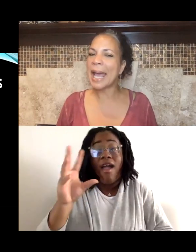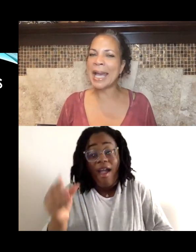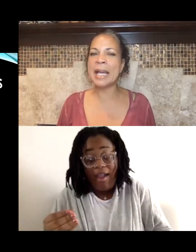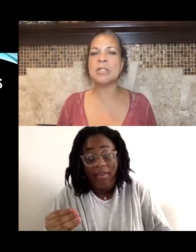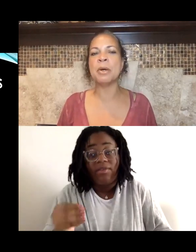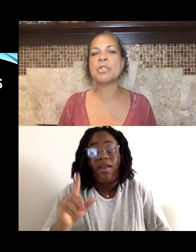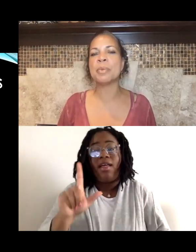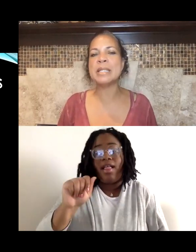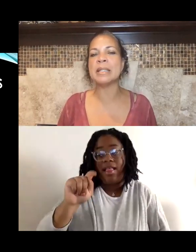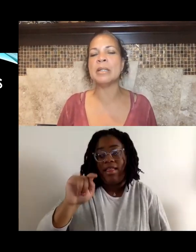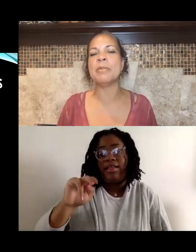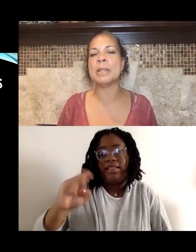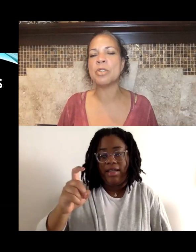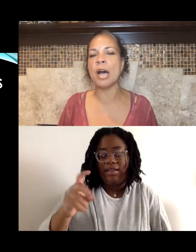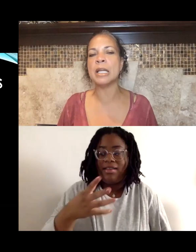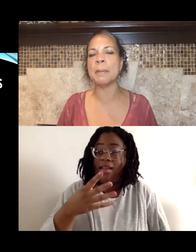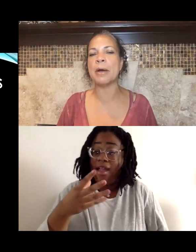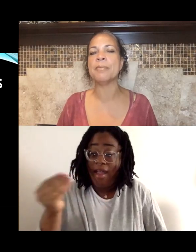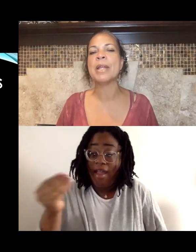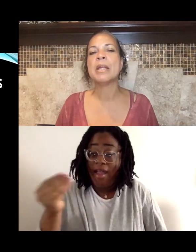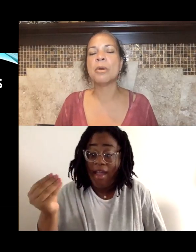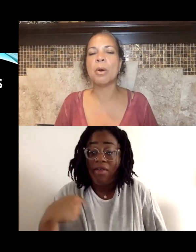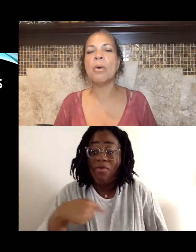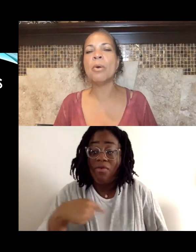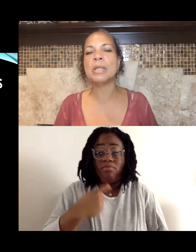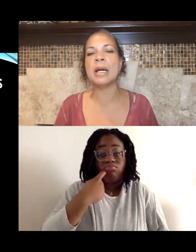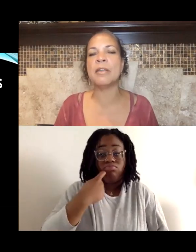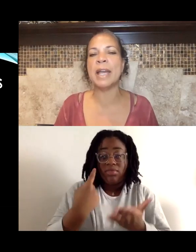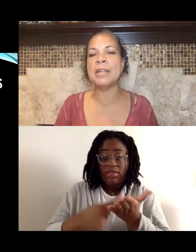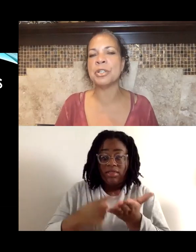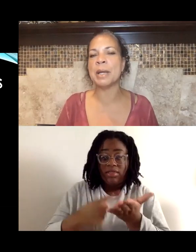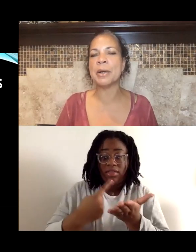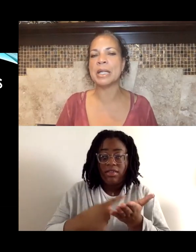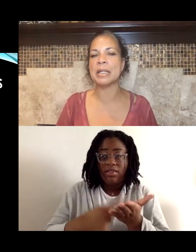And most recently we've been talking, about the role of Asian Americans,